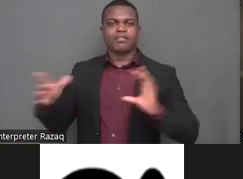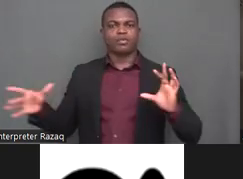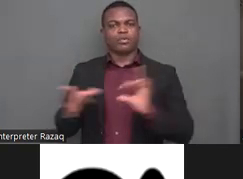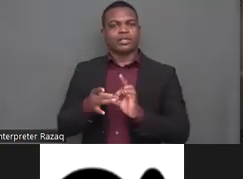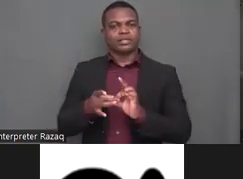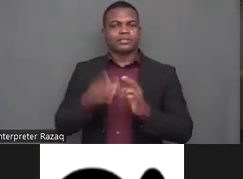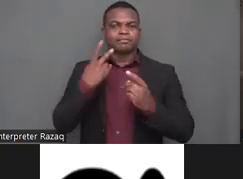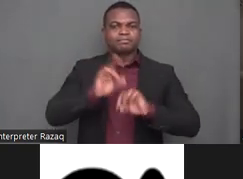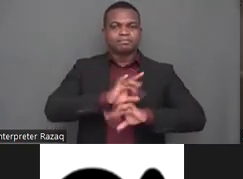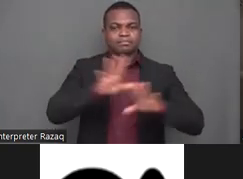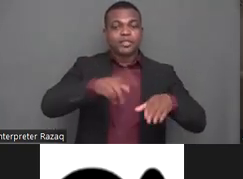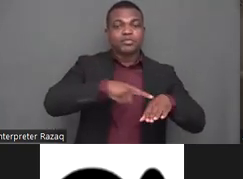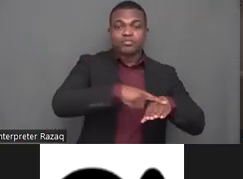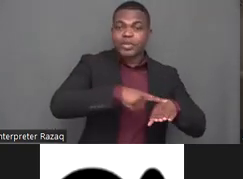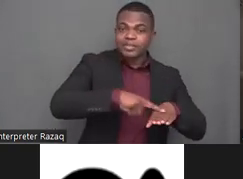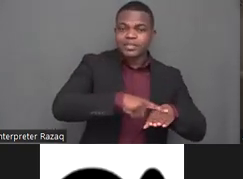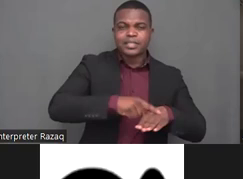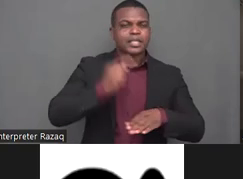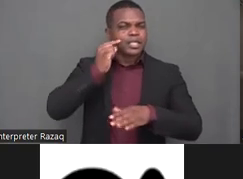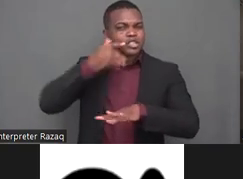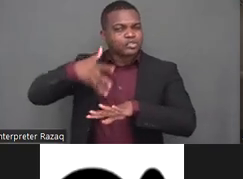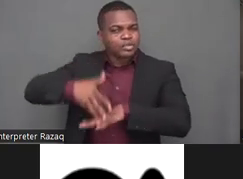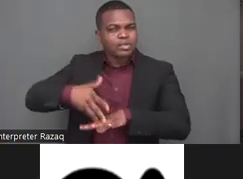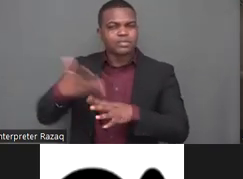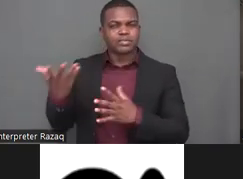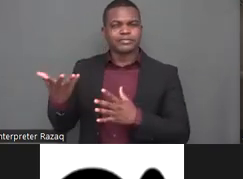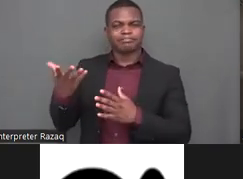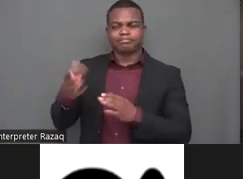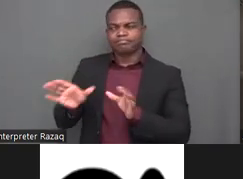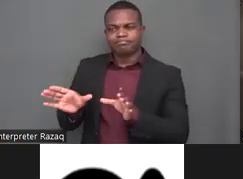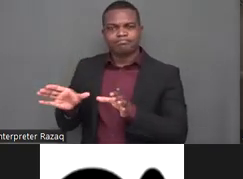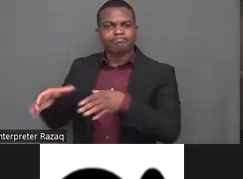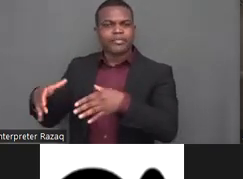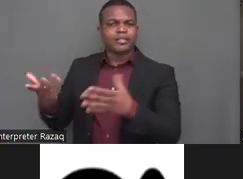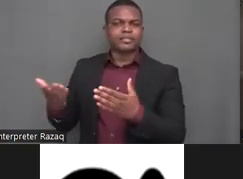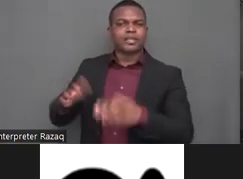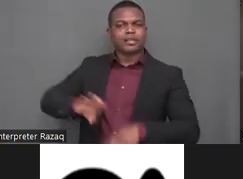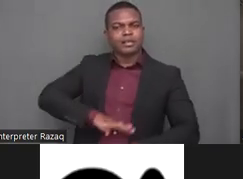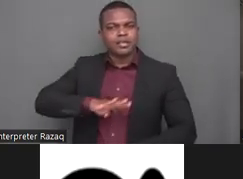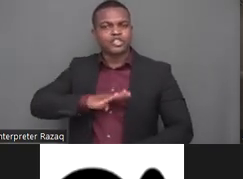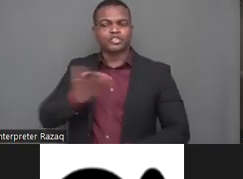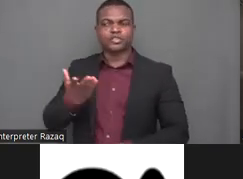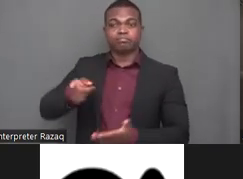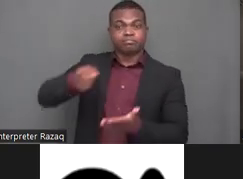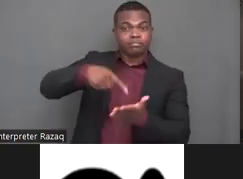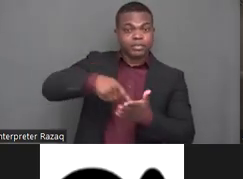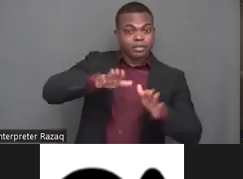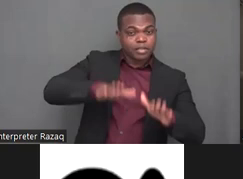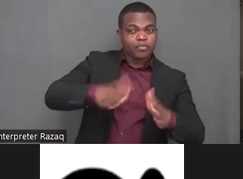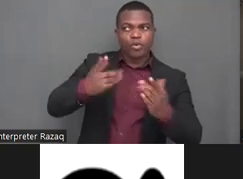also to deepen our understanding and support also at the intersection of sexual and gender diversity